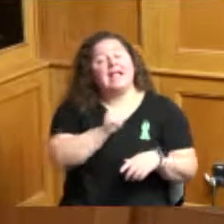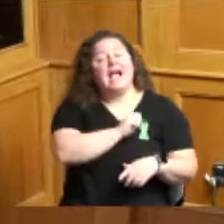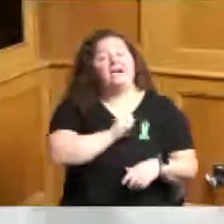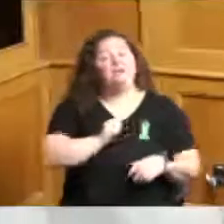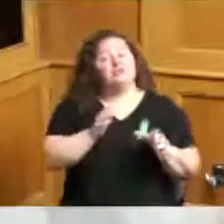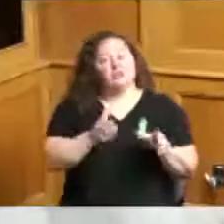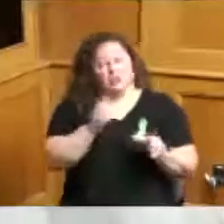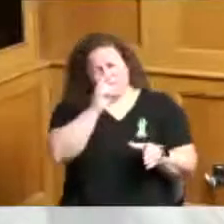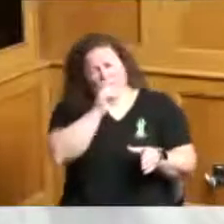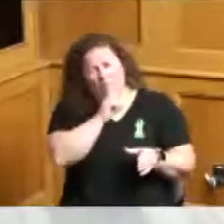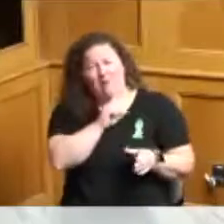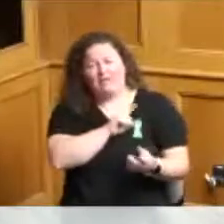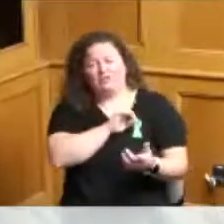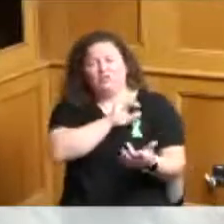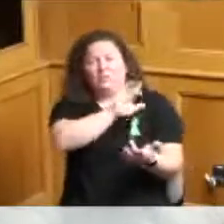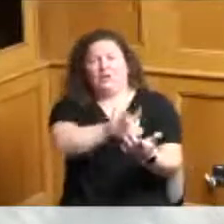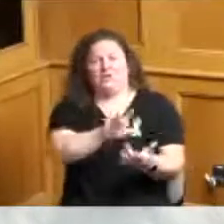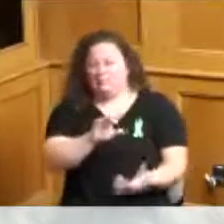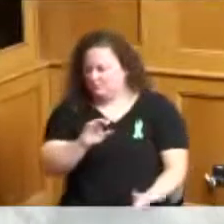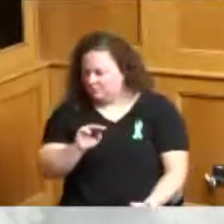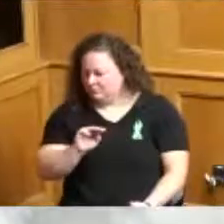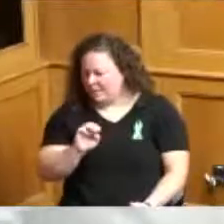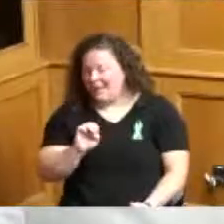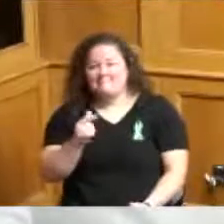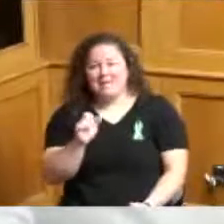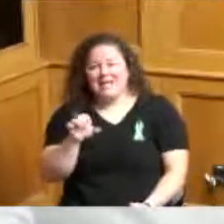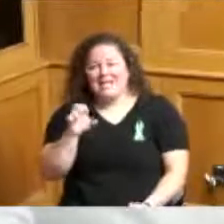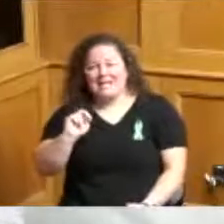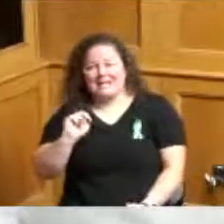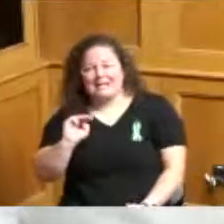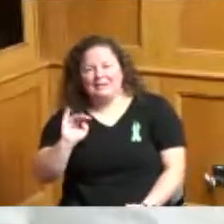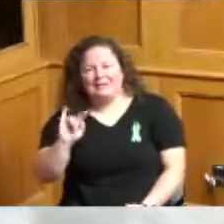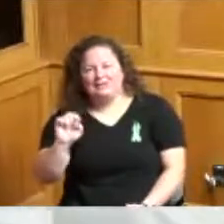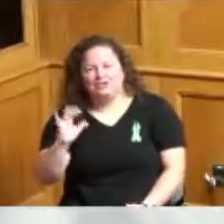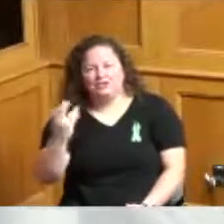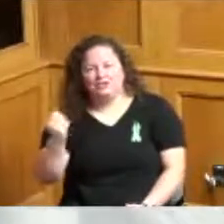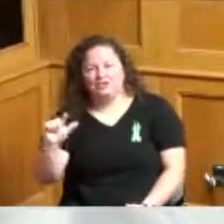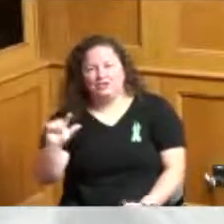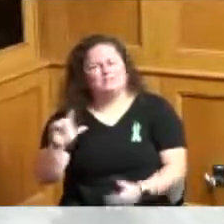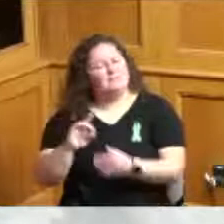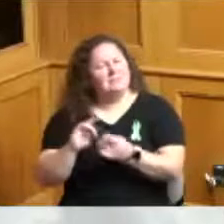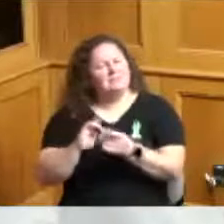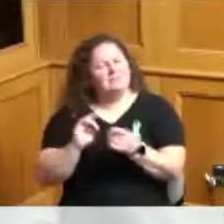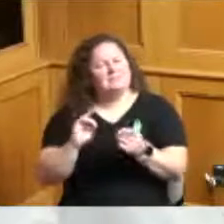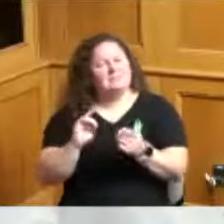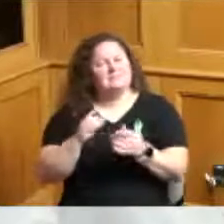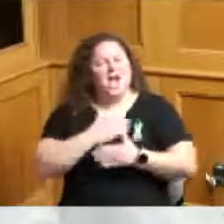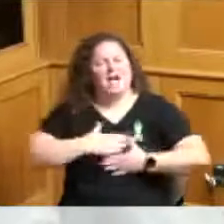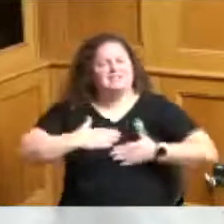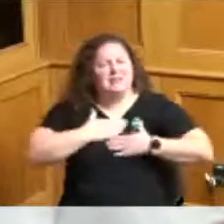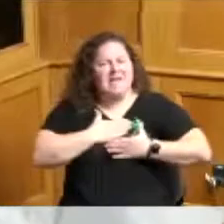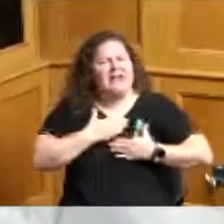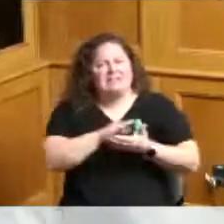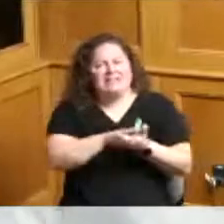a Megan Mitchell she mentioned a hospitality training and certified program I know the